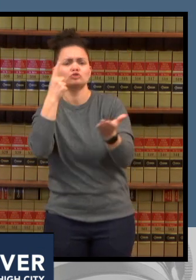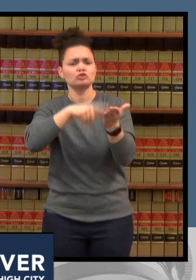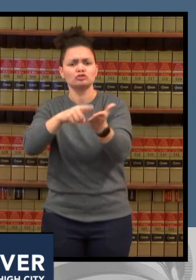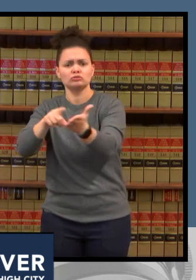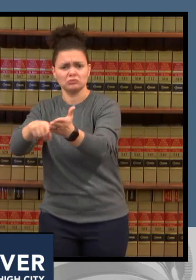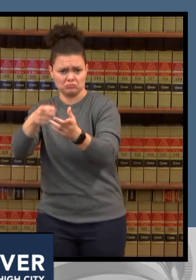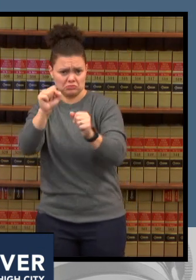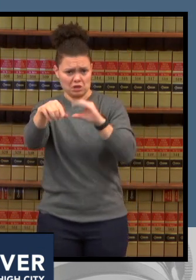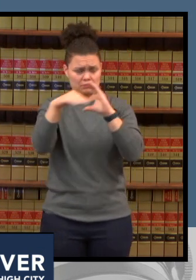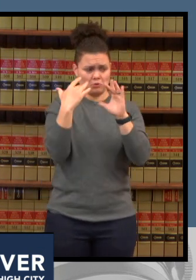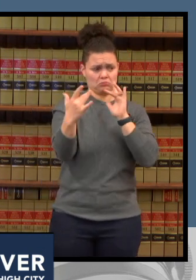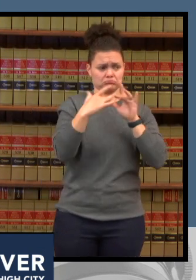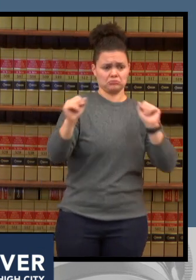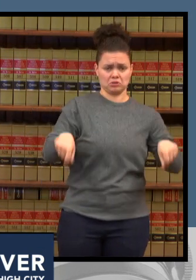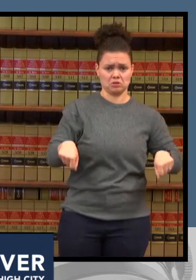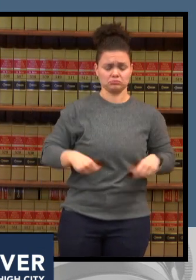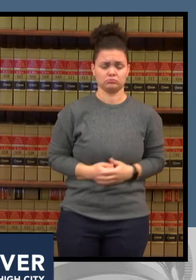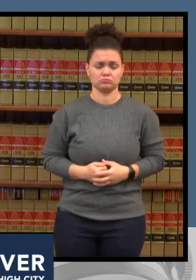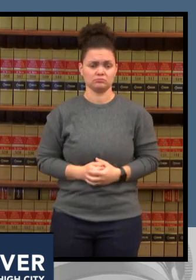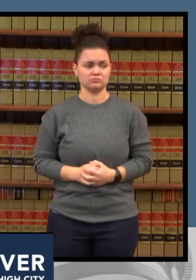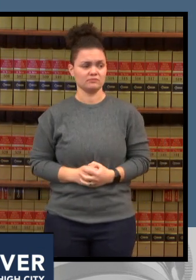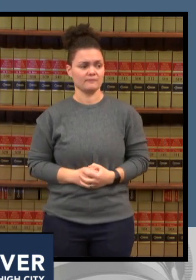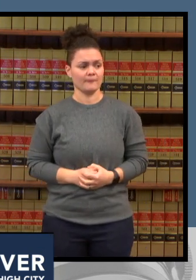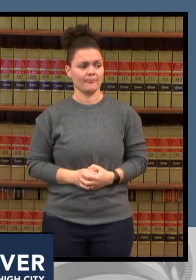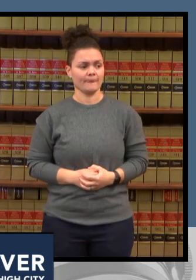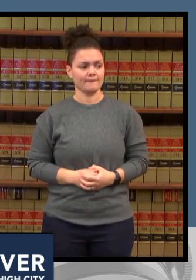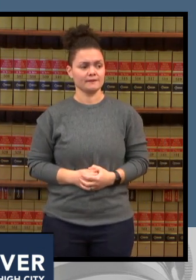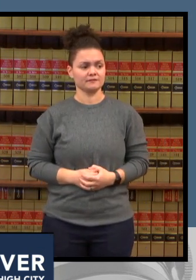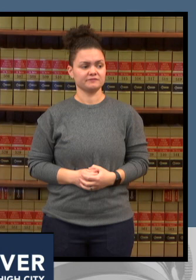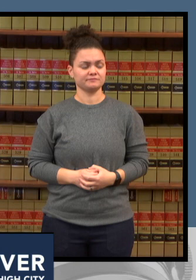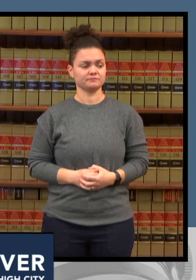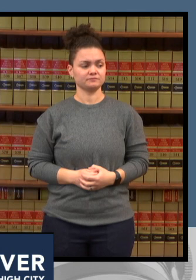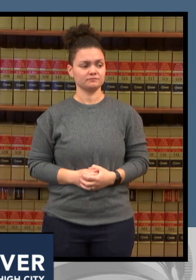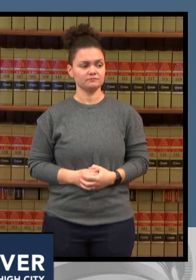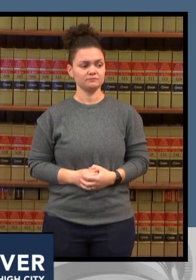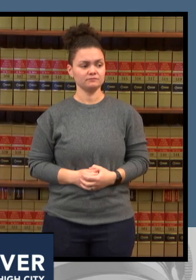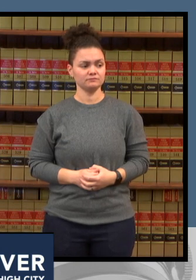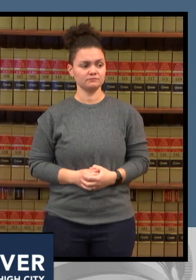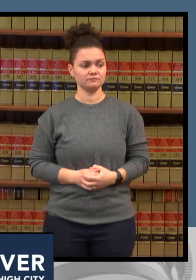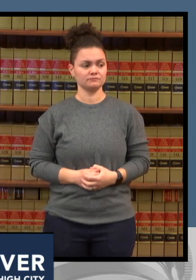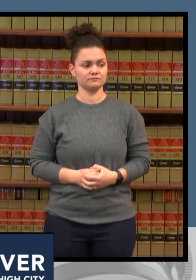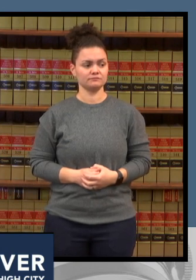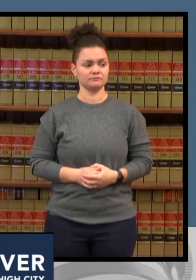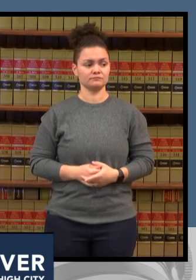um so just as a reminder that guidelines have changed over the pandemic it doesn't mean that